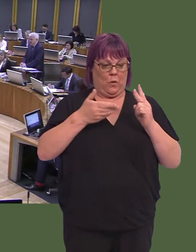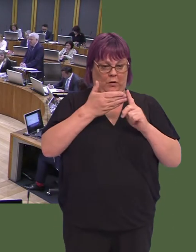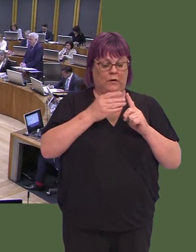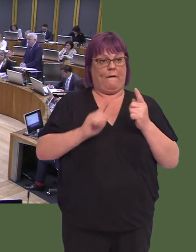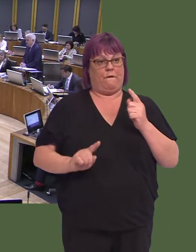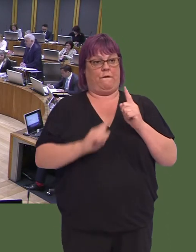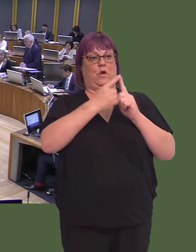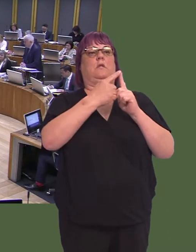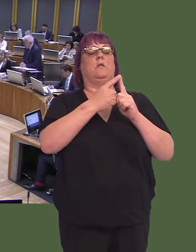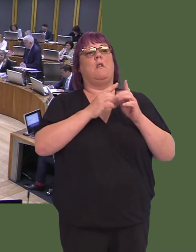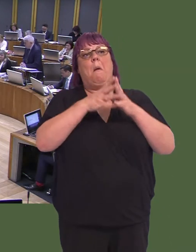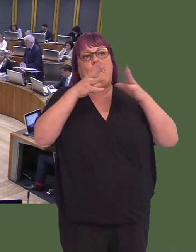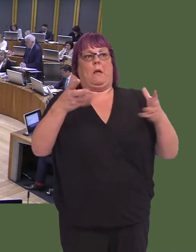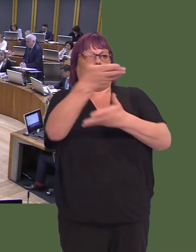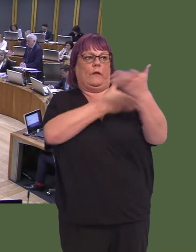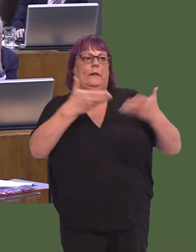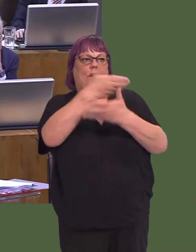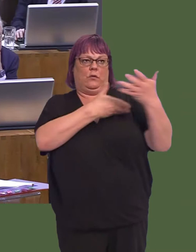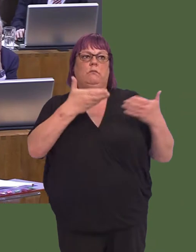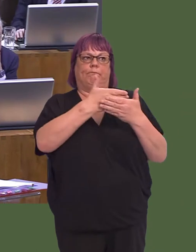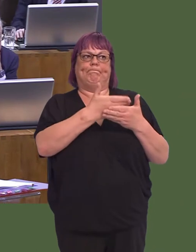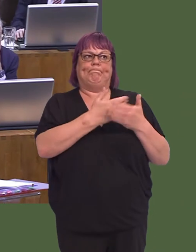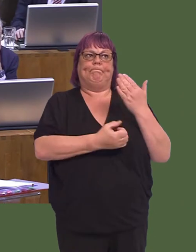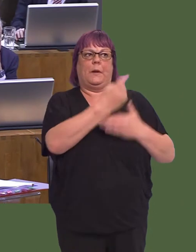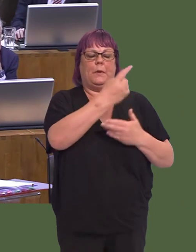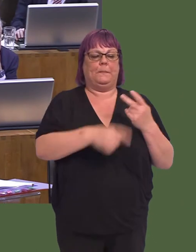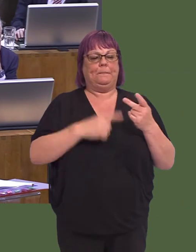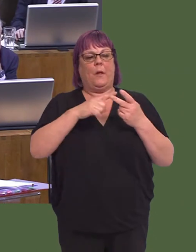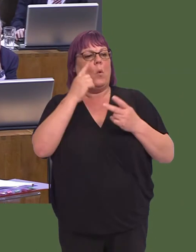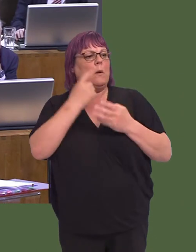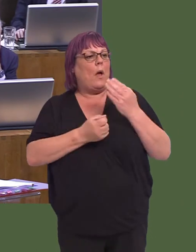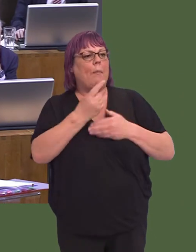to have the fullest possible consultation, and, secondly, to ensure that what we see,